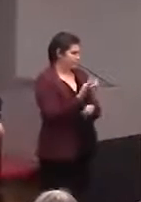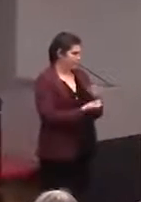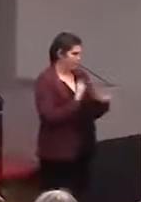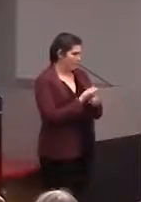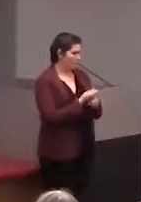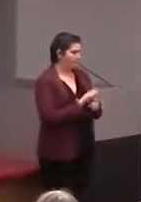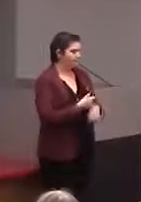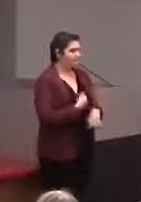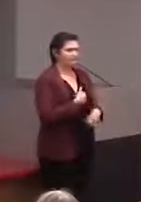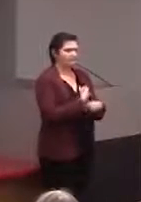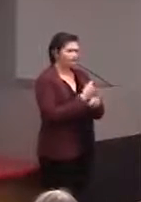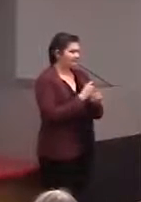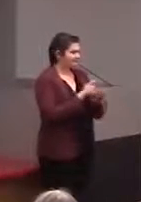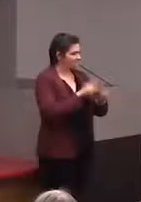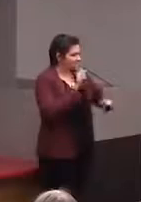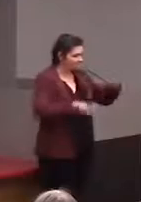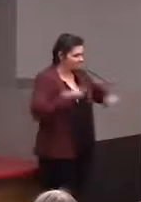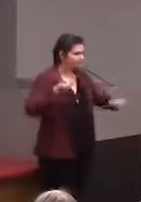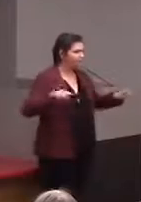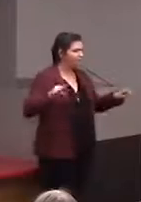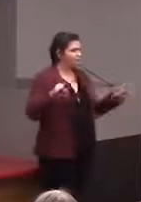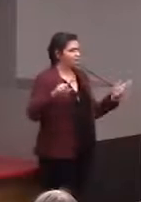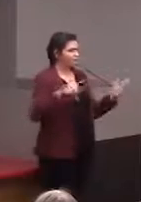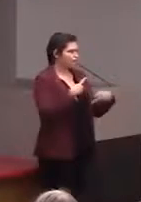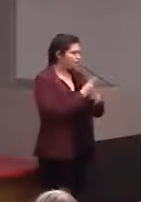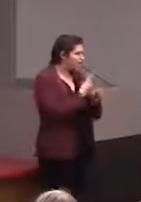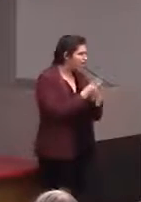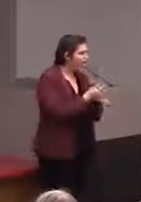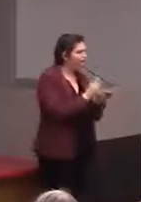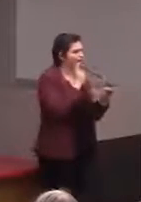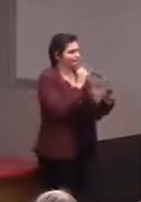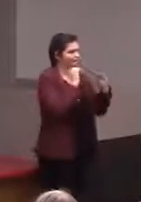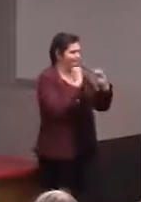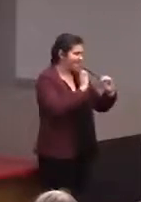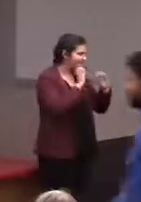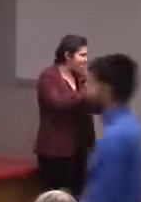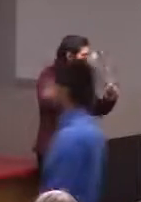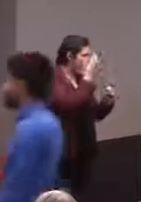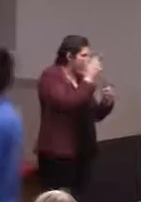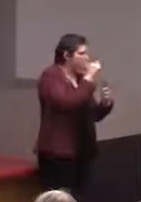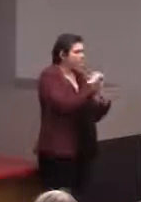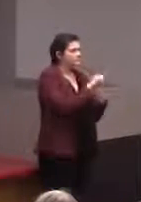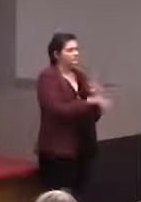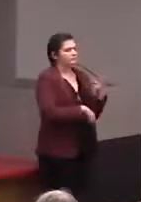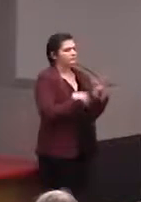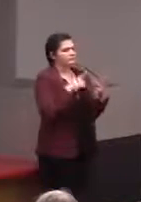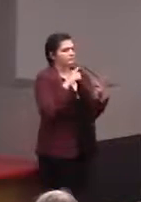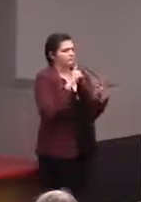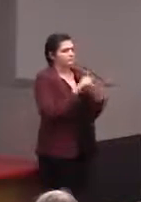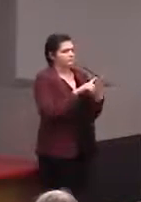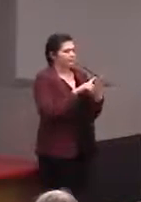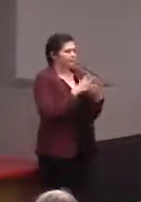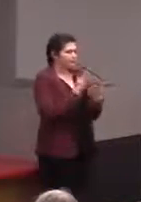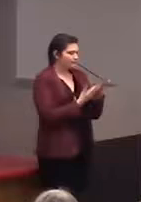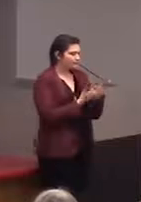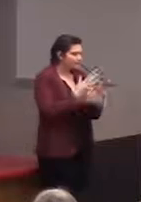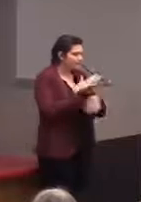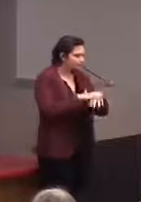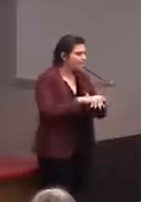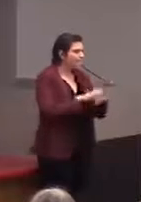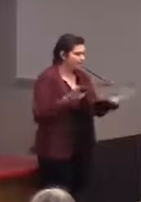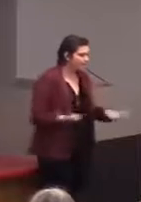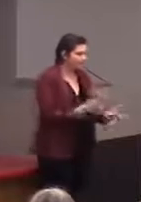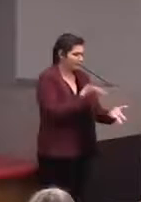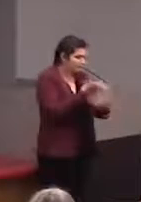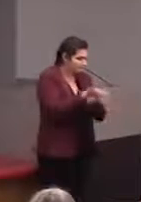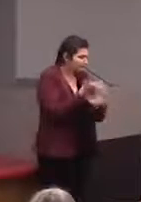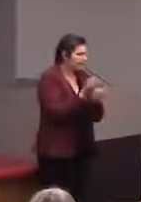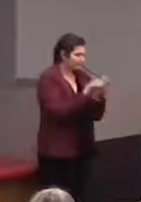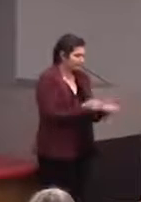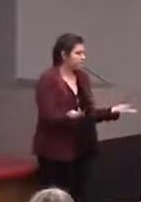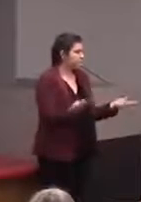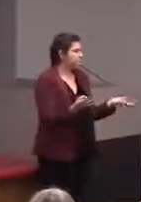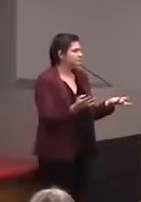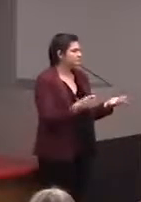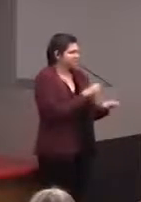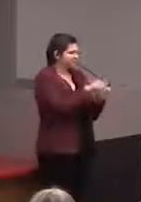for the last couple years, and we make